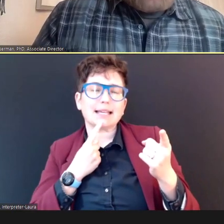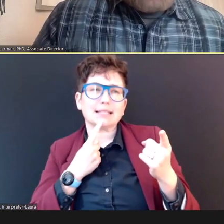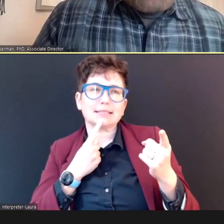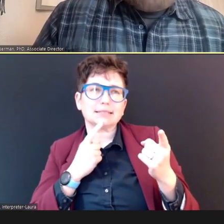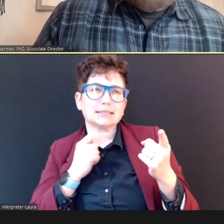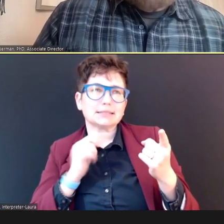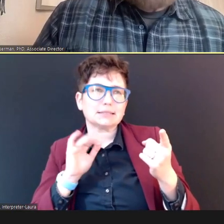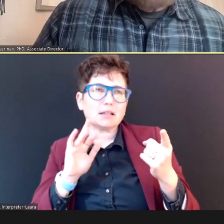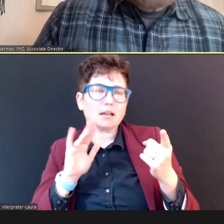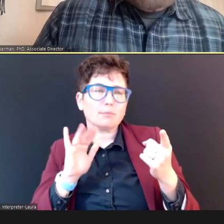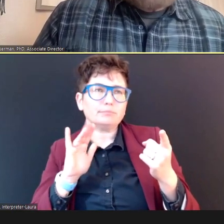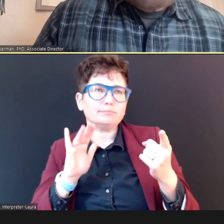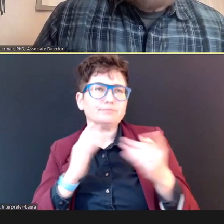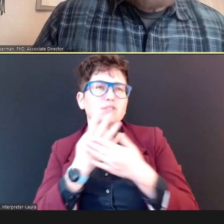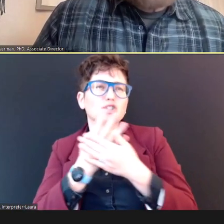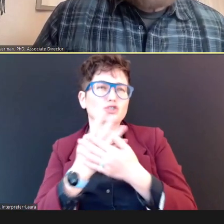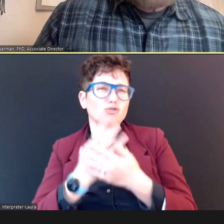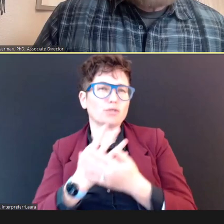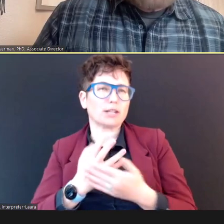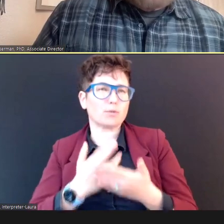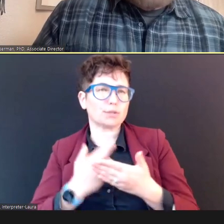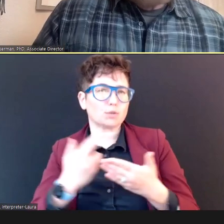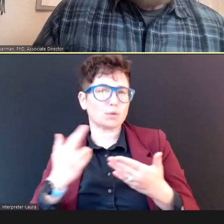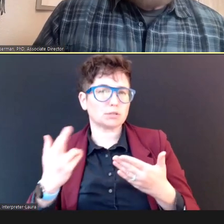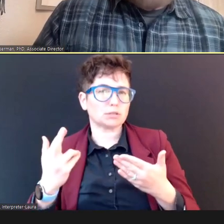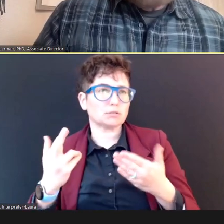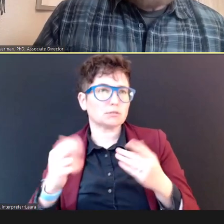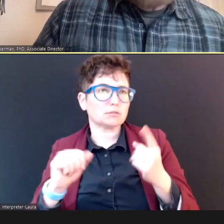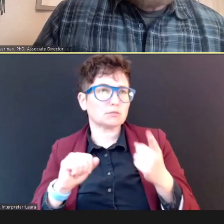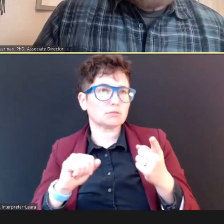"screening resources", prepare for screening, and then "sharing